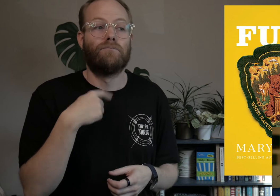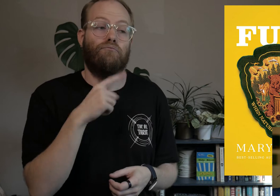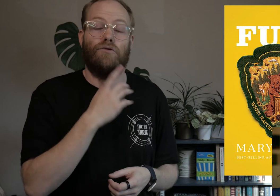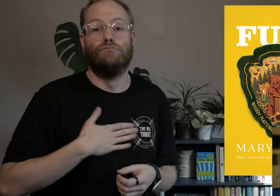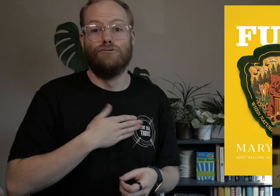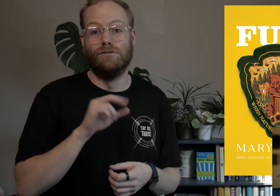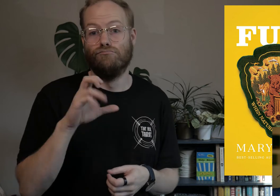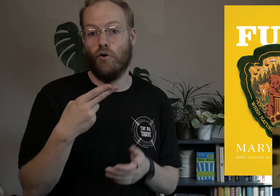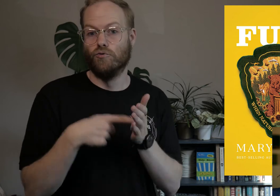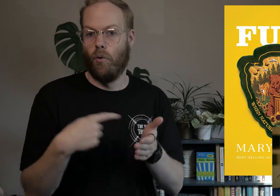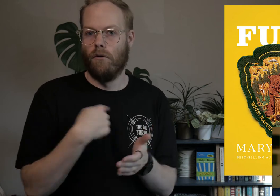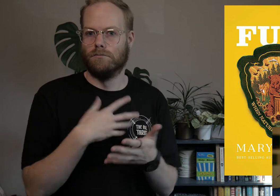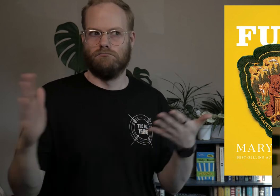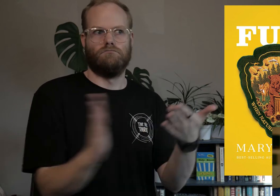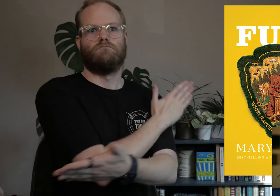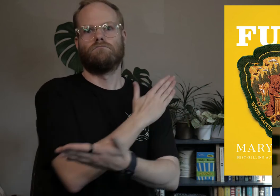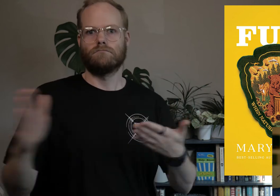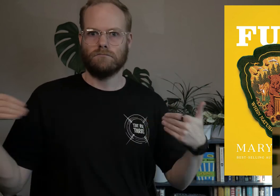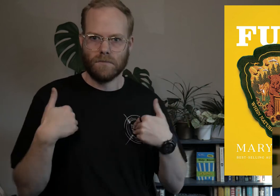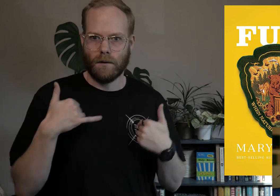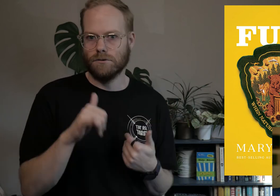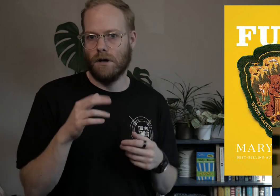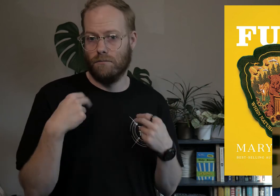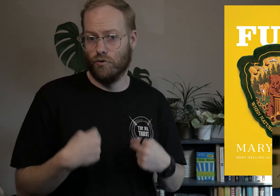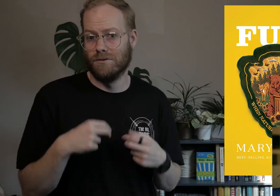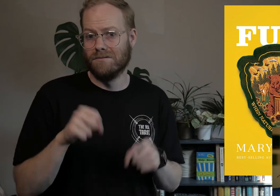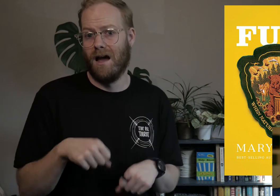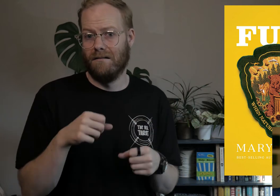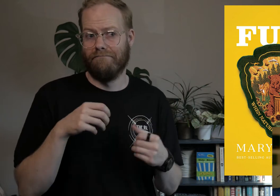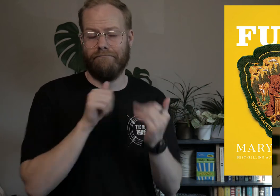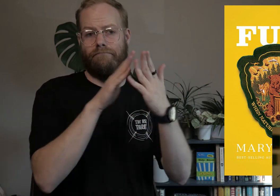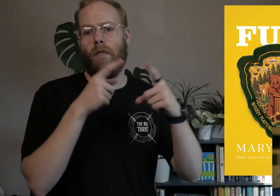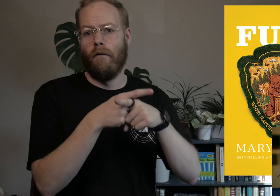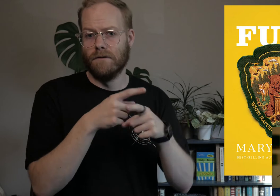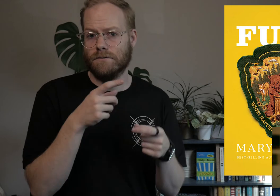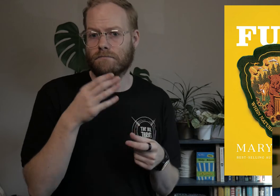I really appreciated that Roach showed us a wide range of animals that humans come into conflict with,